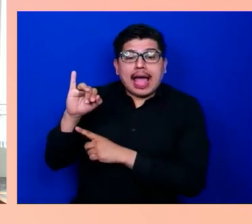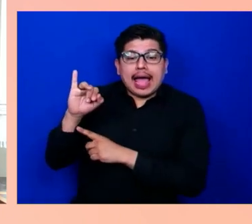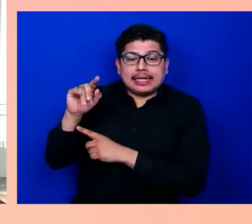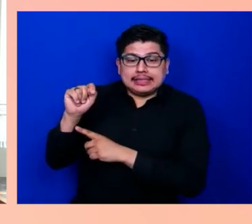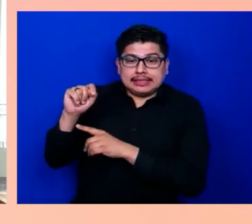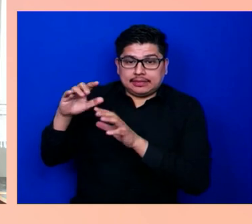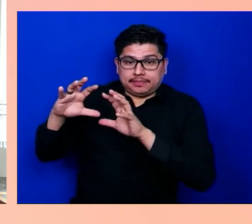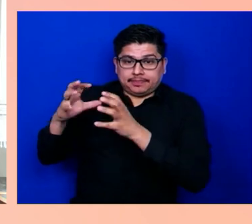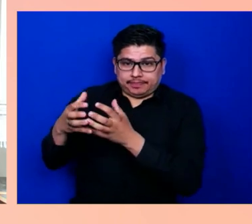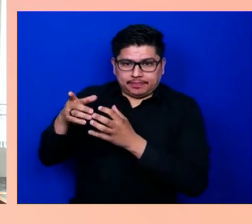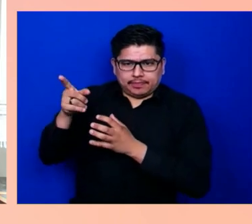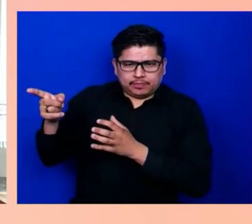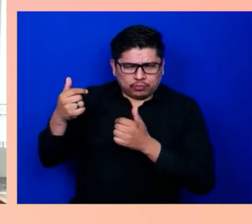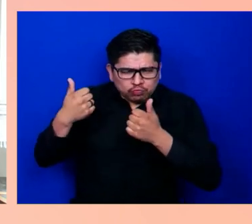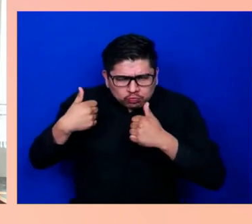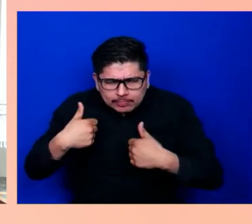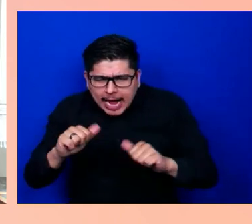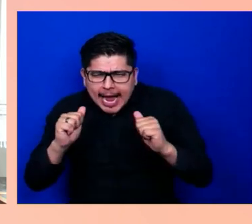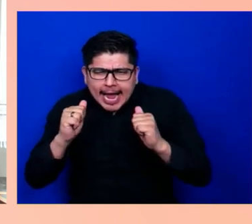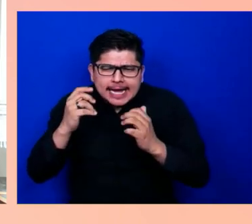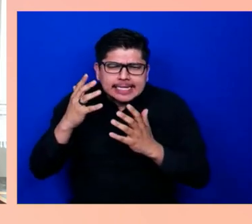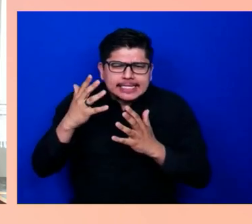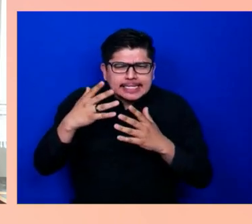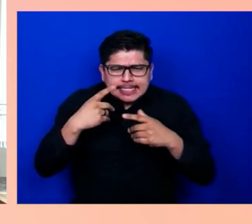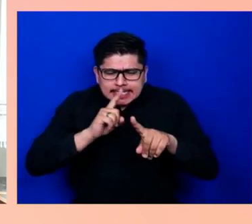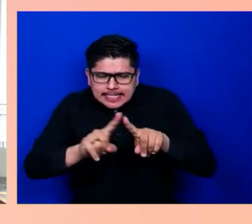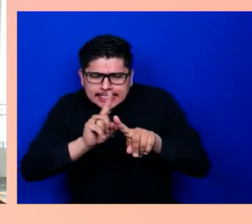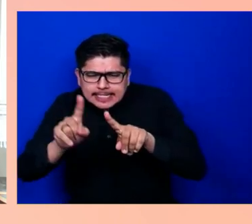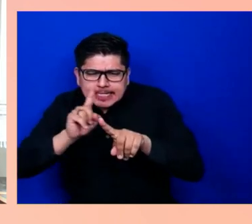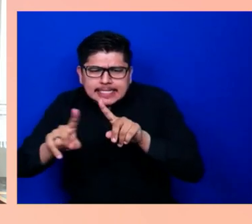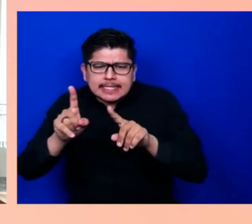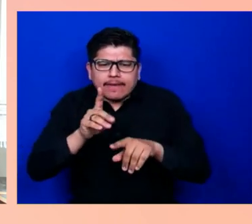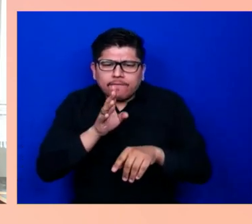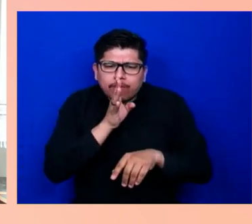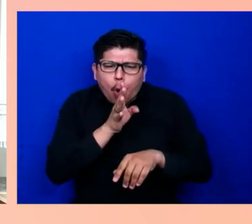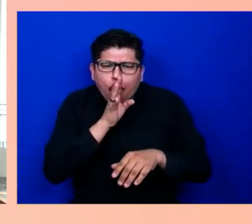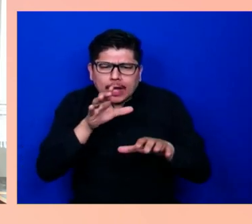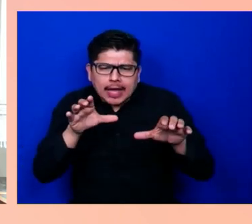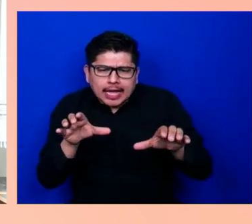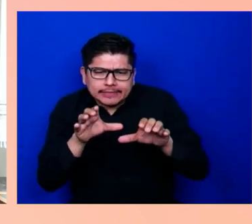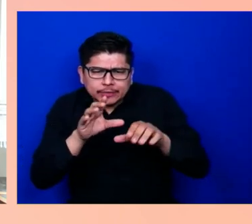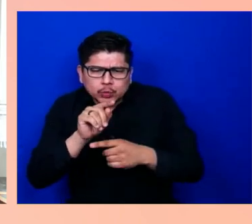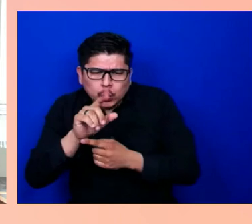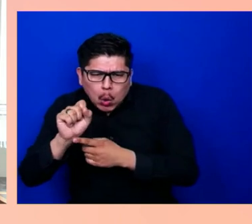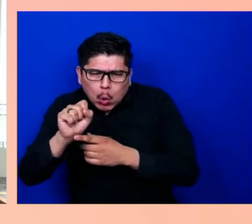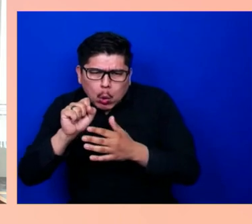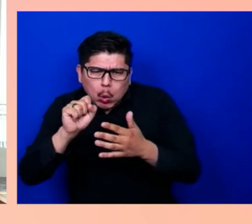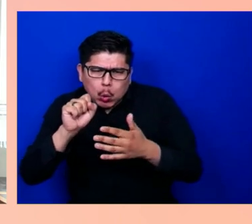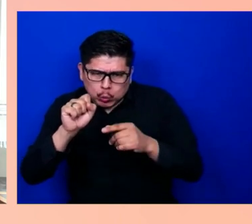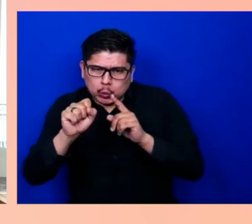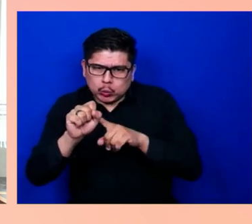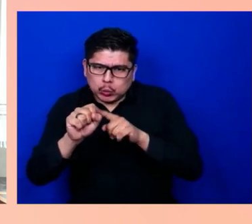various voice activation tools or software to try to help.